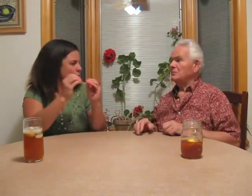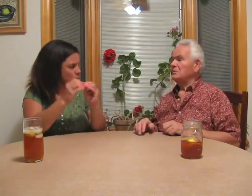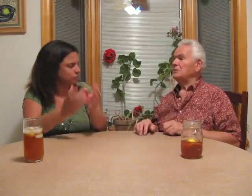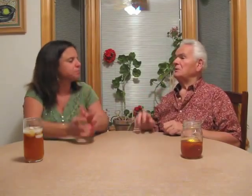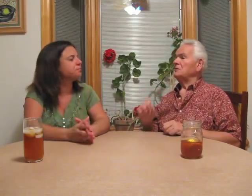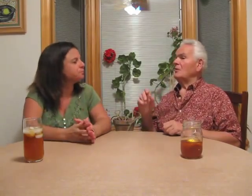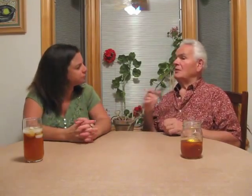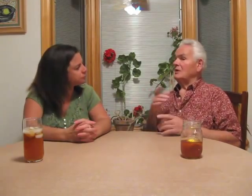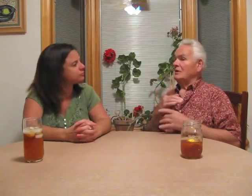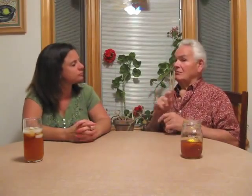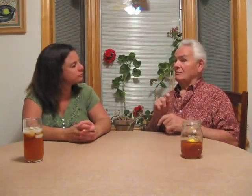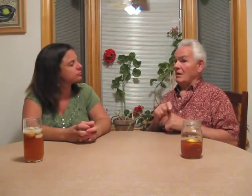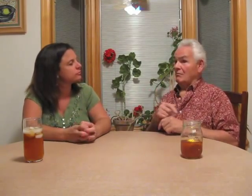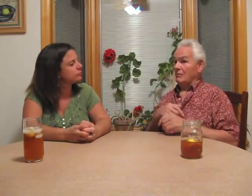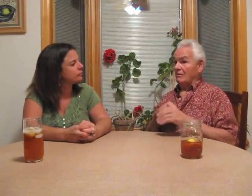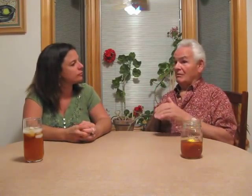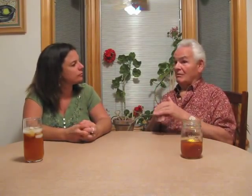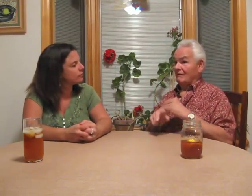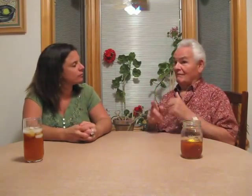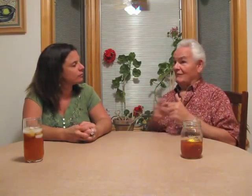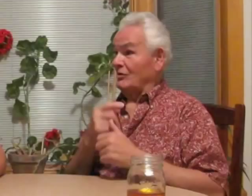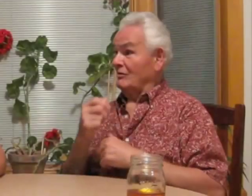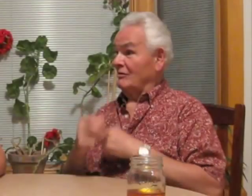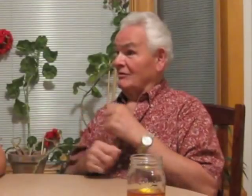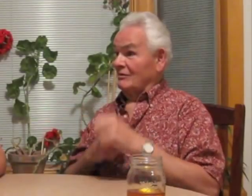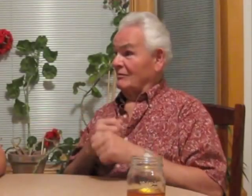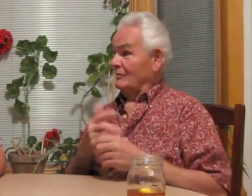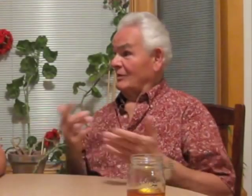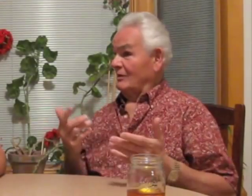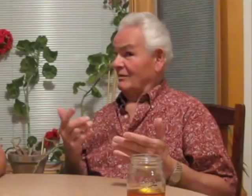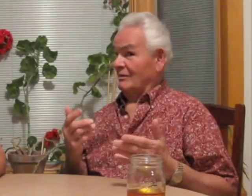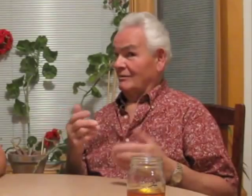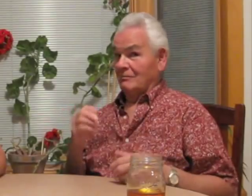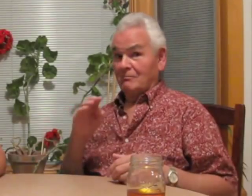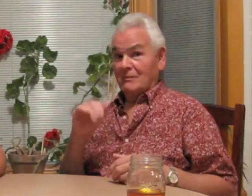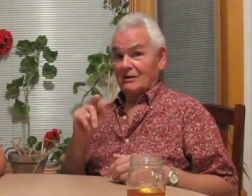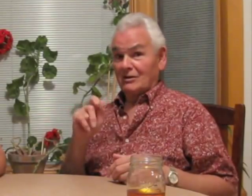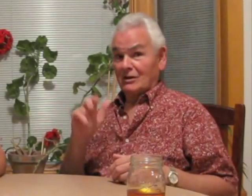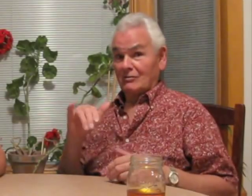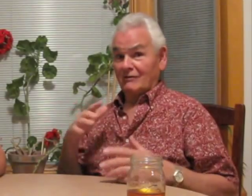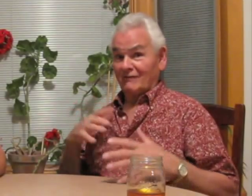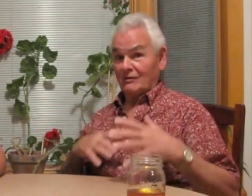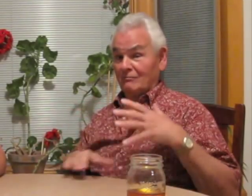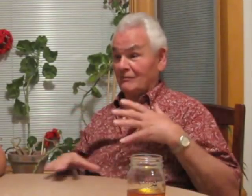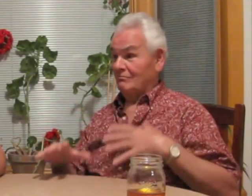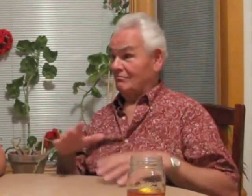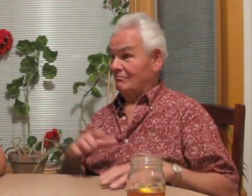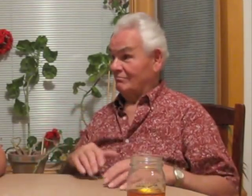Really, at that time when I went in the first year, we had to wear what? Military uniform.